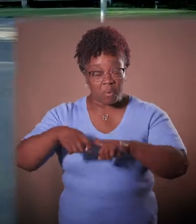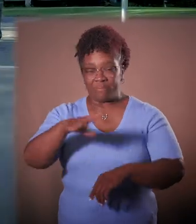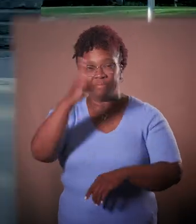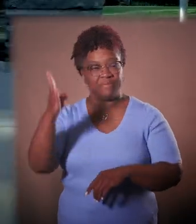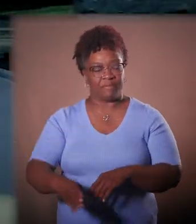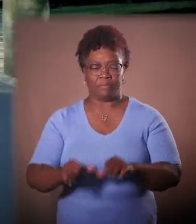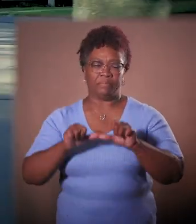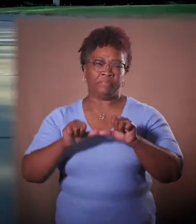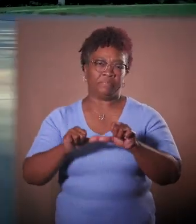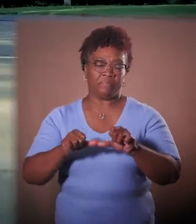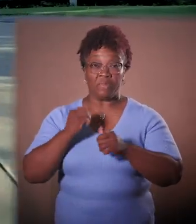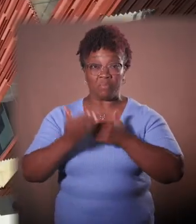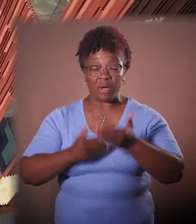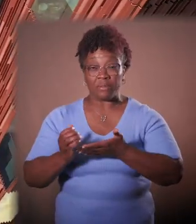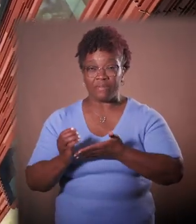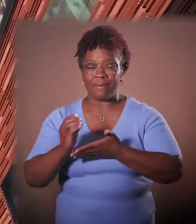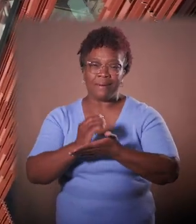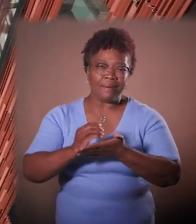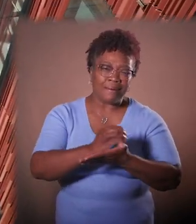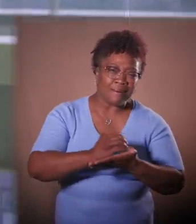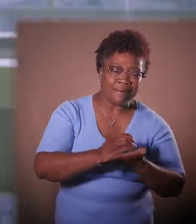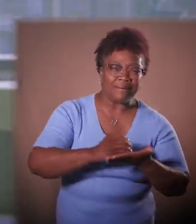It is a constant process of discovery and inspiration,